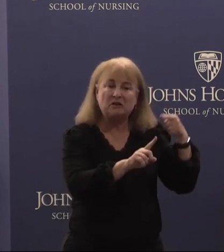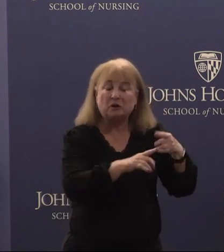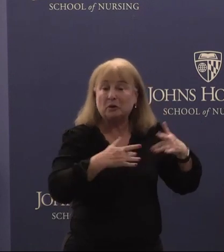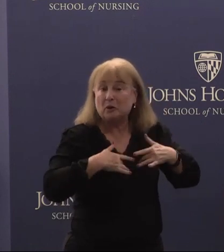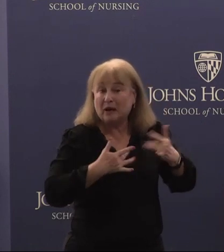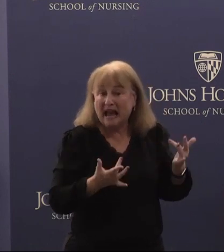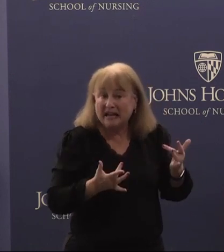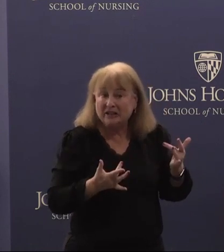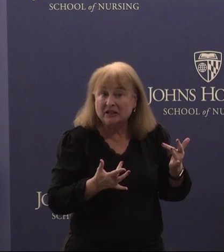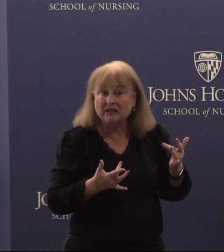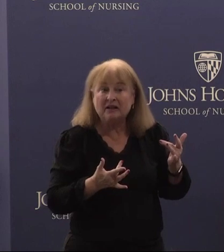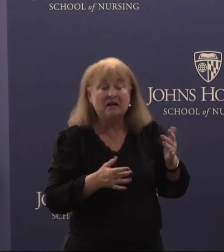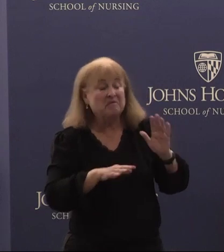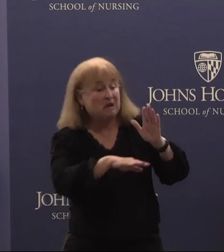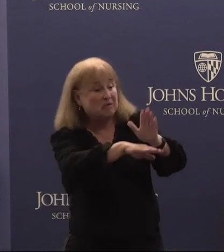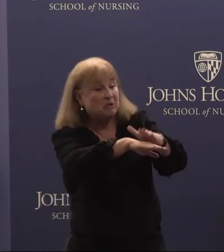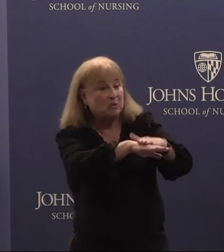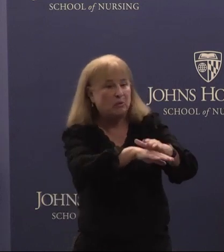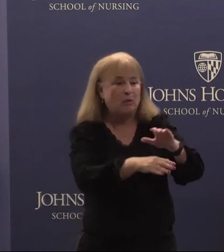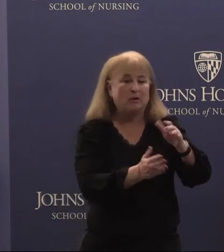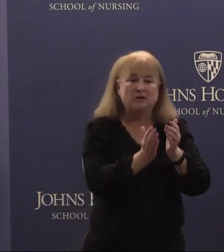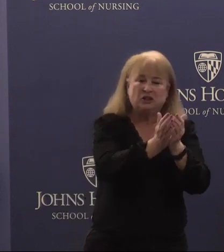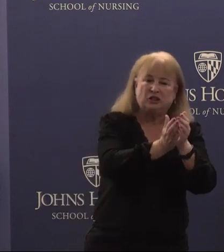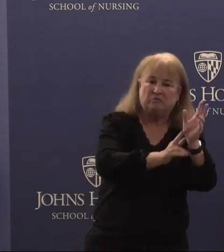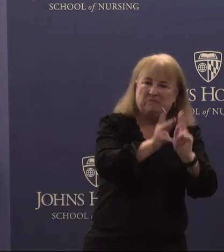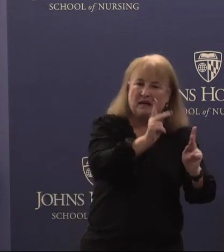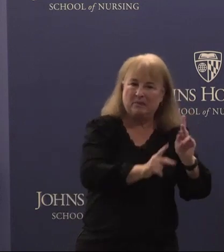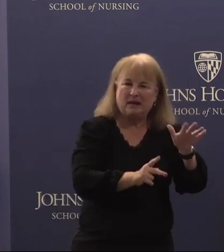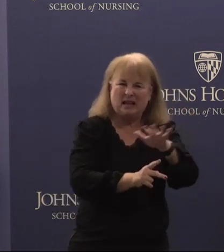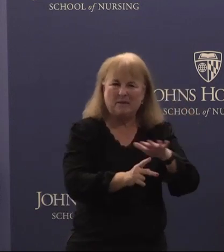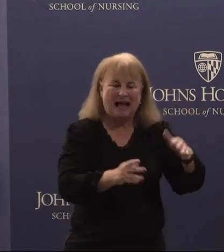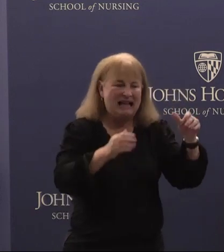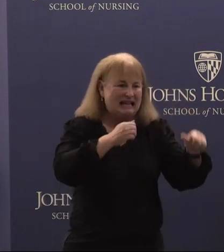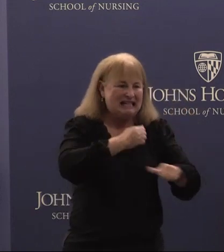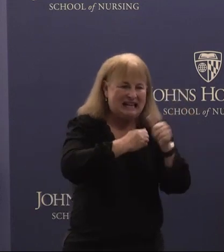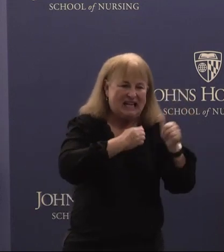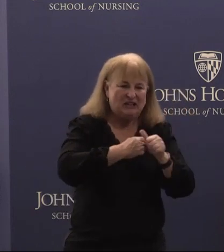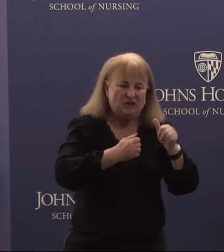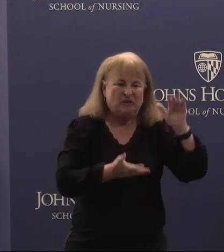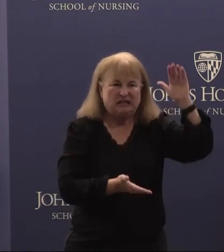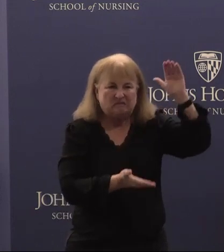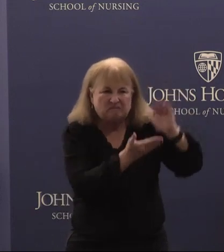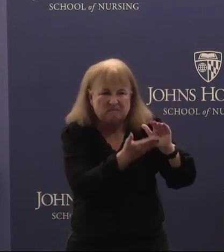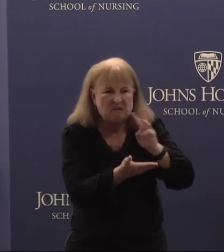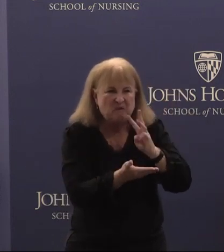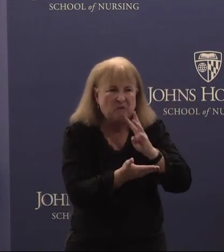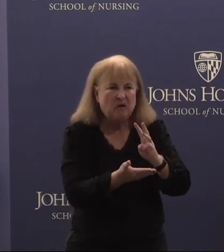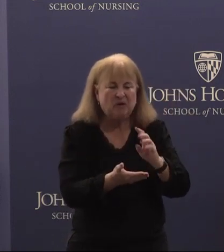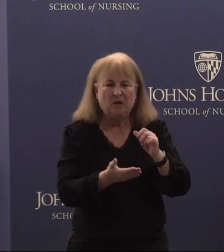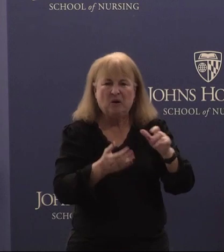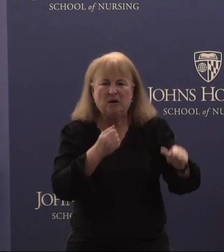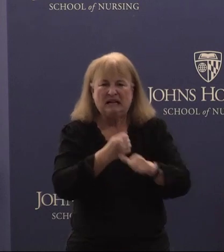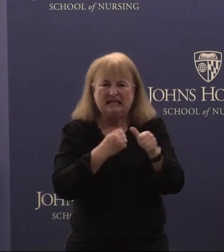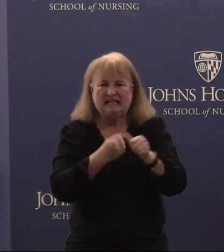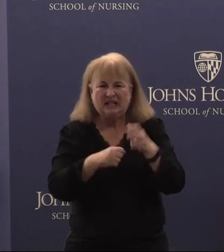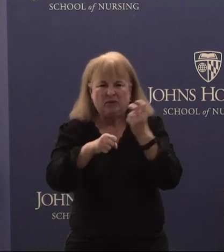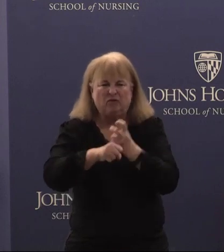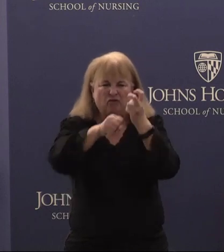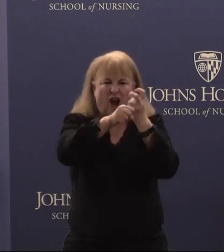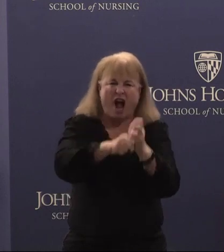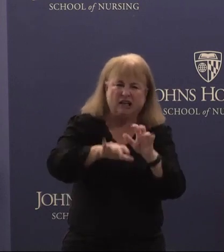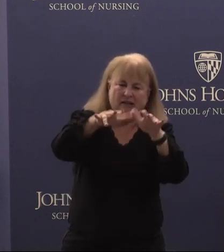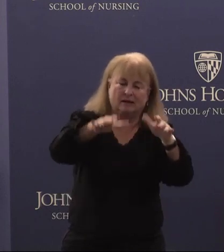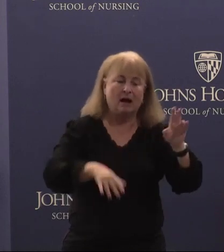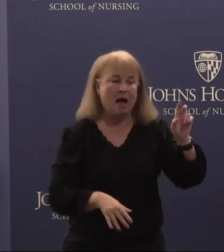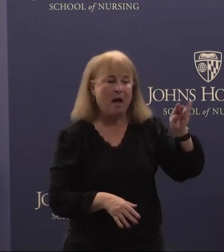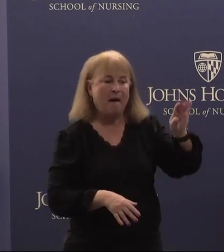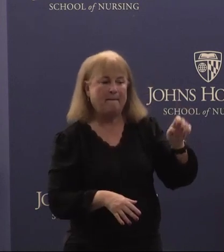including to warn mariners of dangerous shallows and perilous rocky coasts. Bonnie is an expert